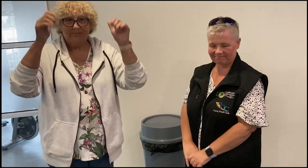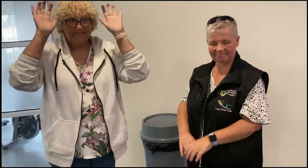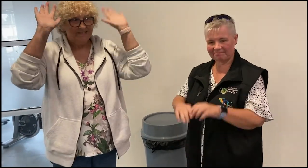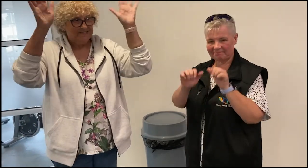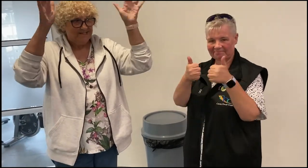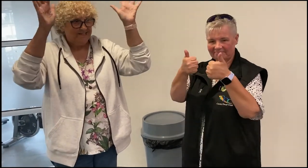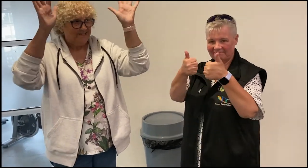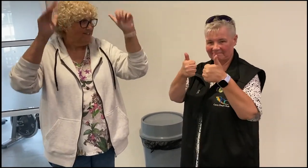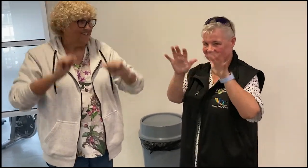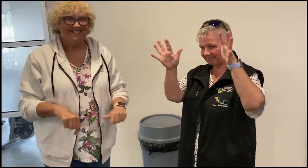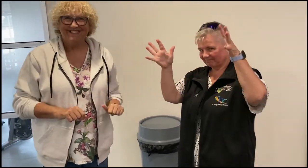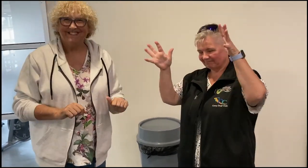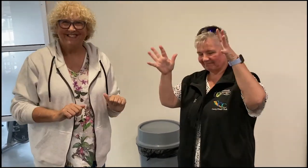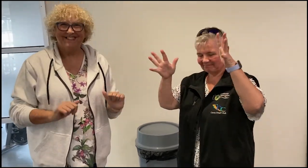Thank you and bye!